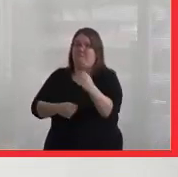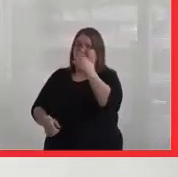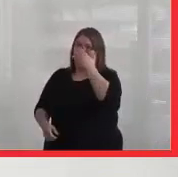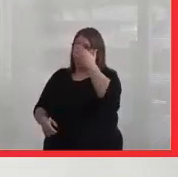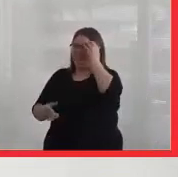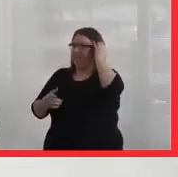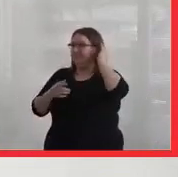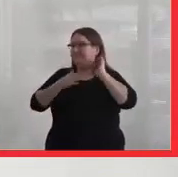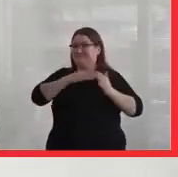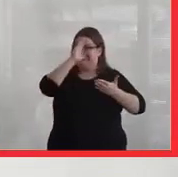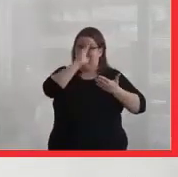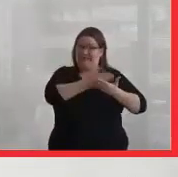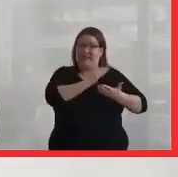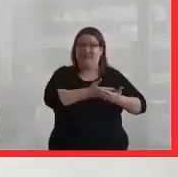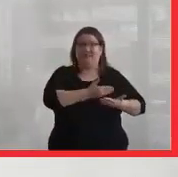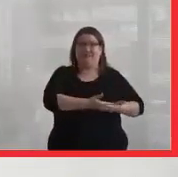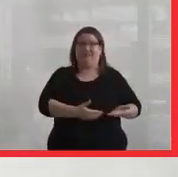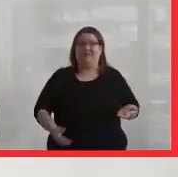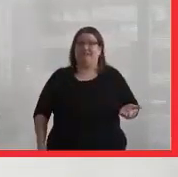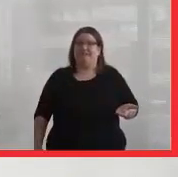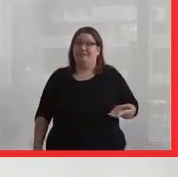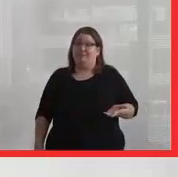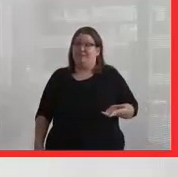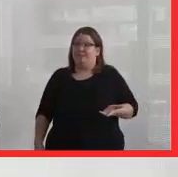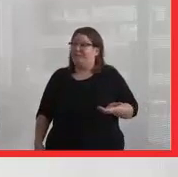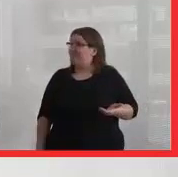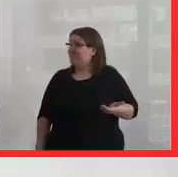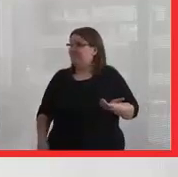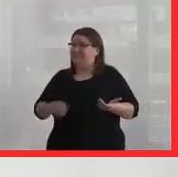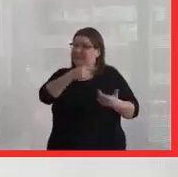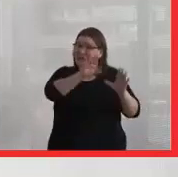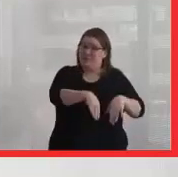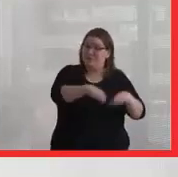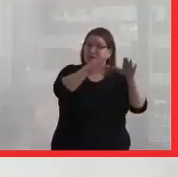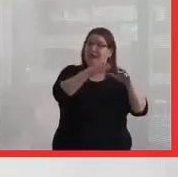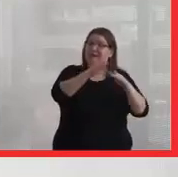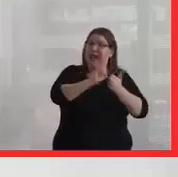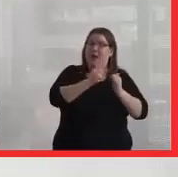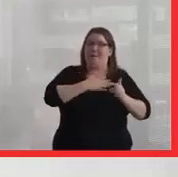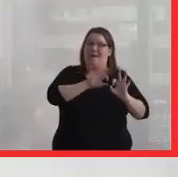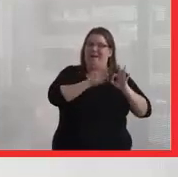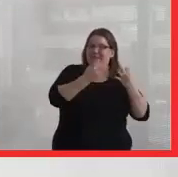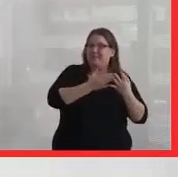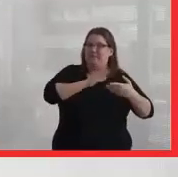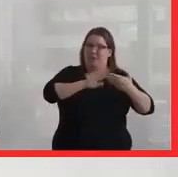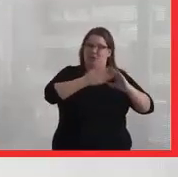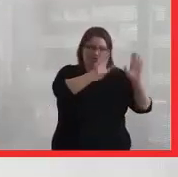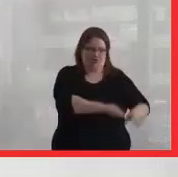So my sons have been raised by my family and my community.